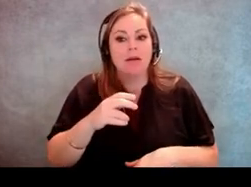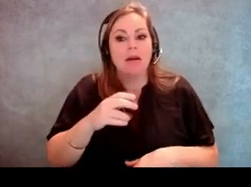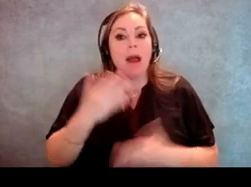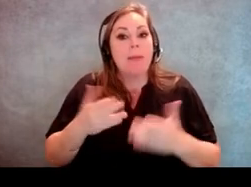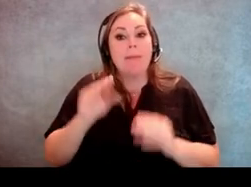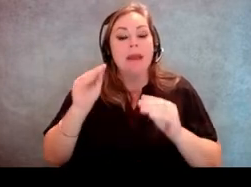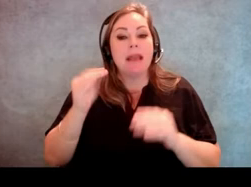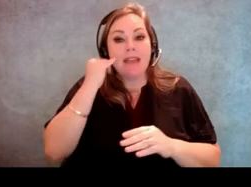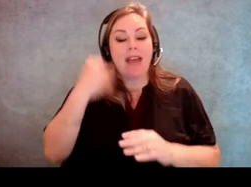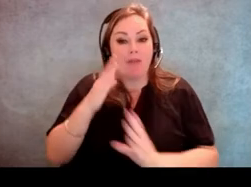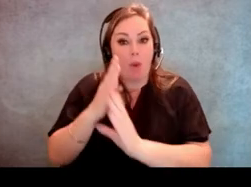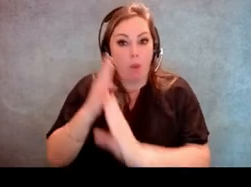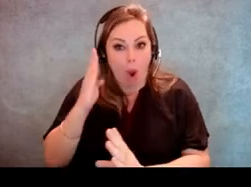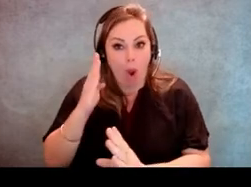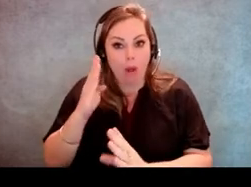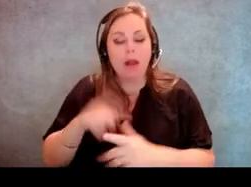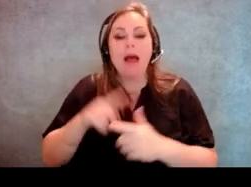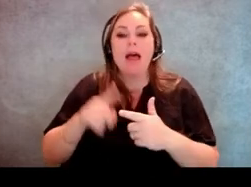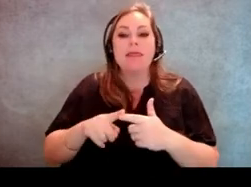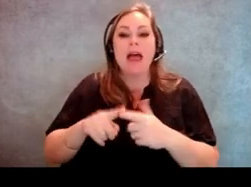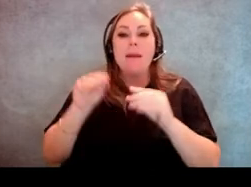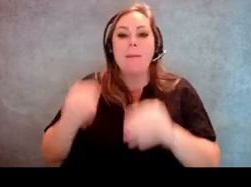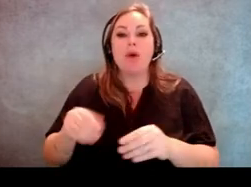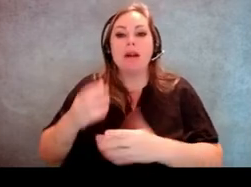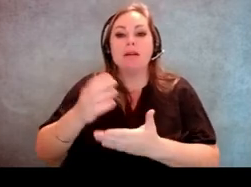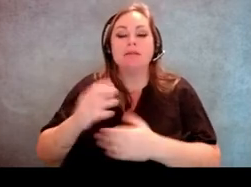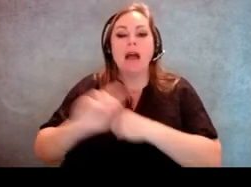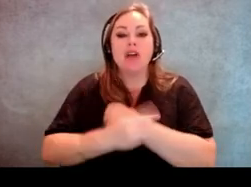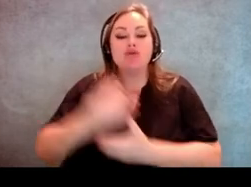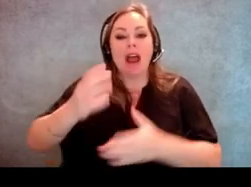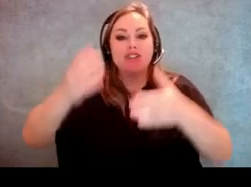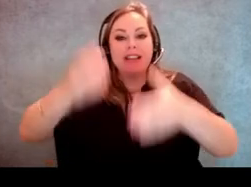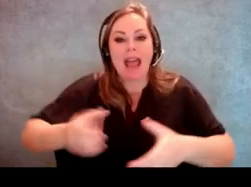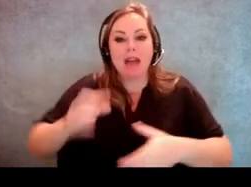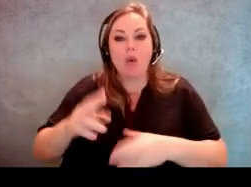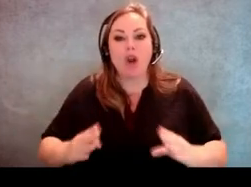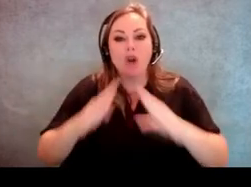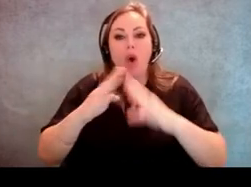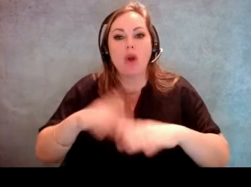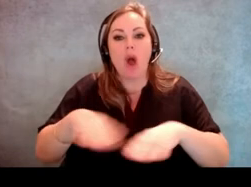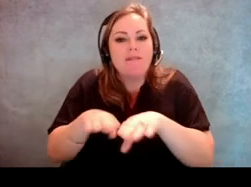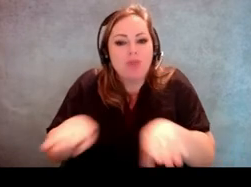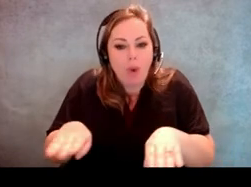or put a cone on the floor underneath that. [Molly Broadway] Right.